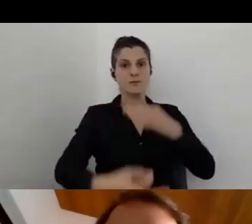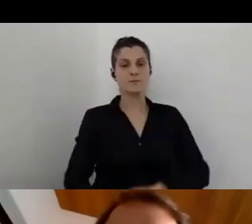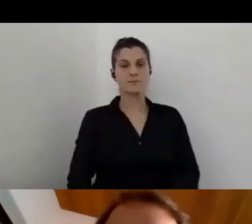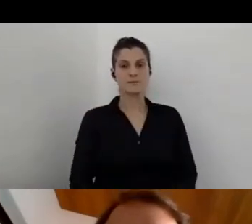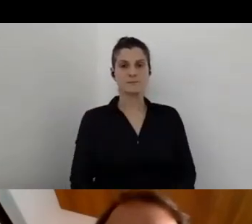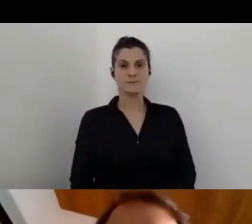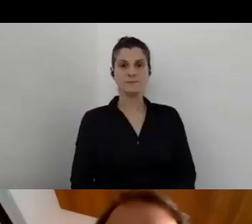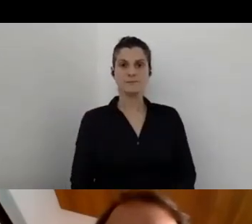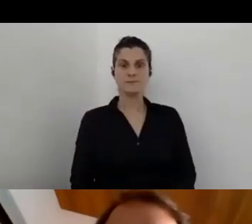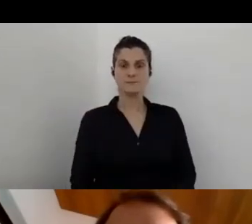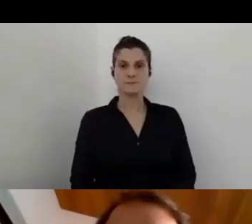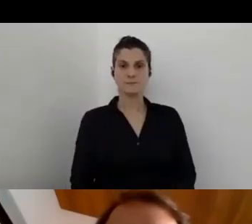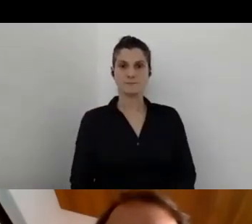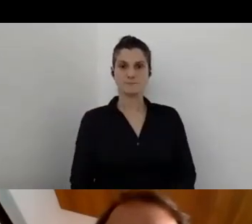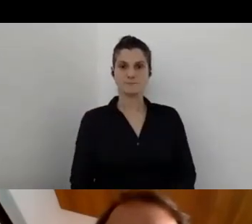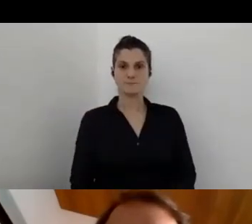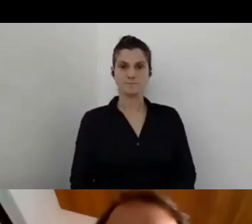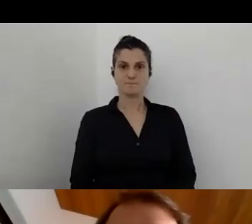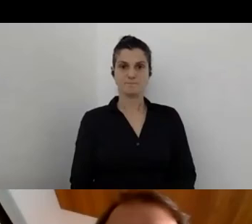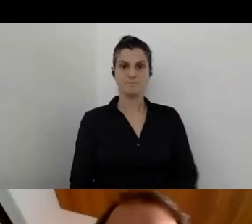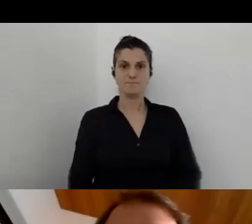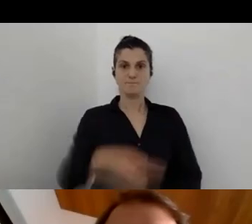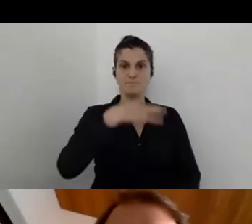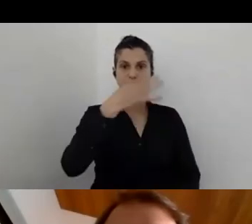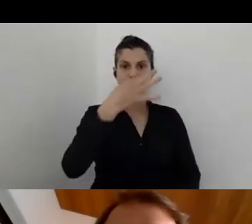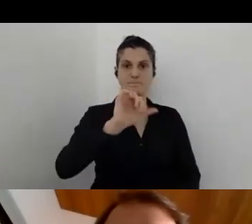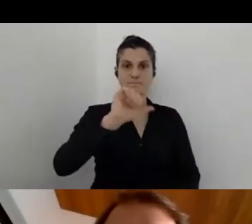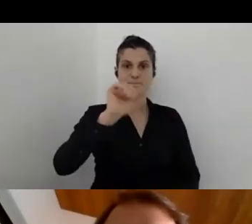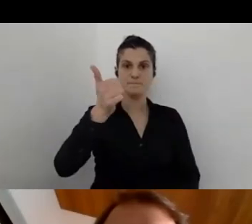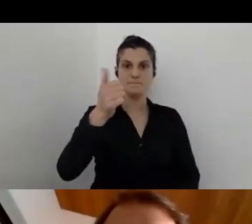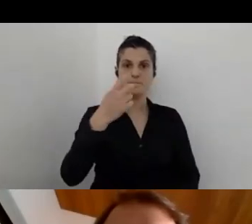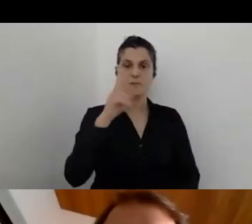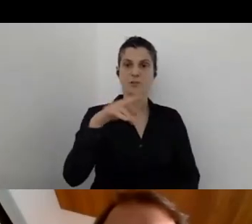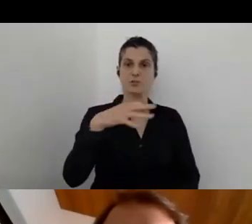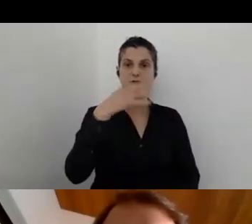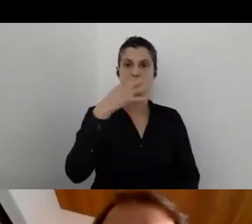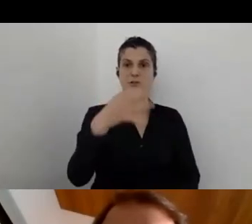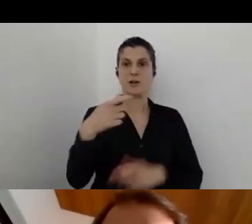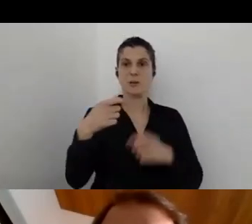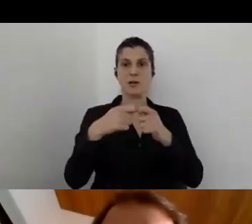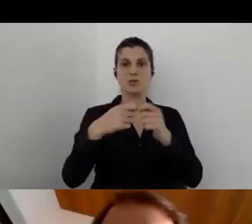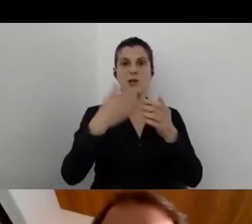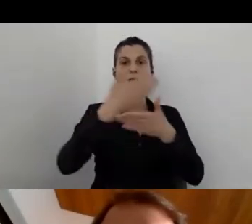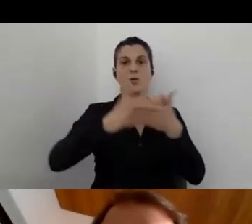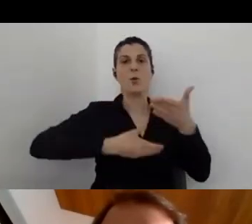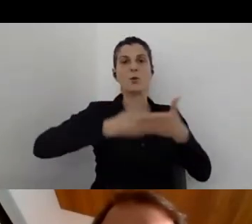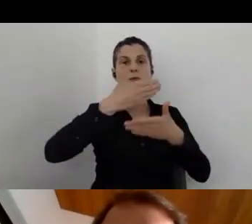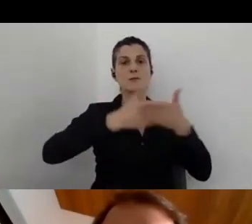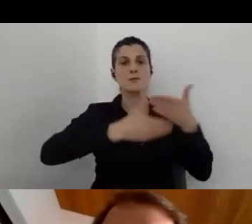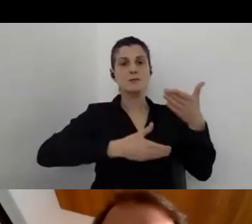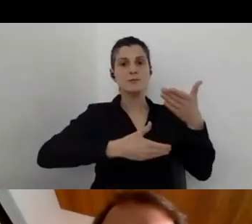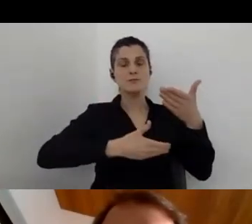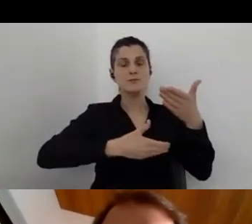First of all, I see we have a question about the reports, if the final customer gets the reports.